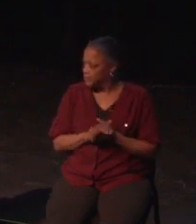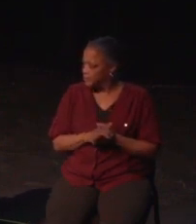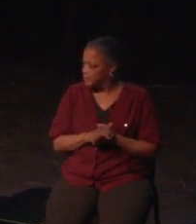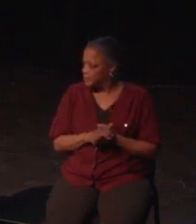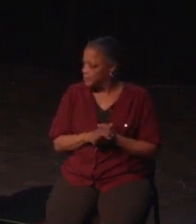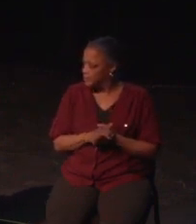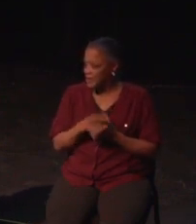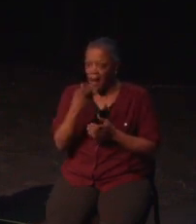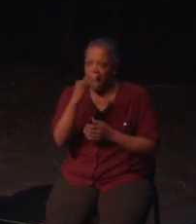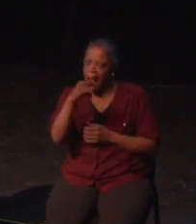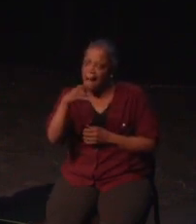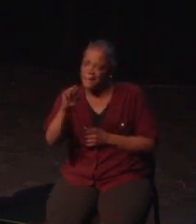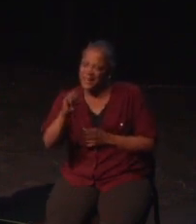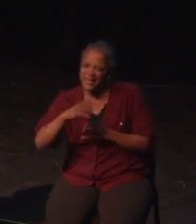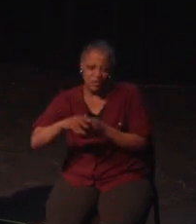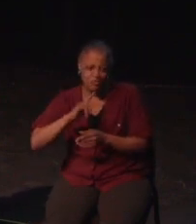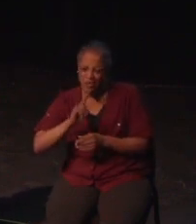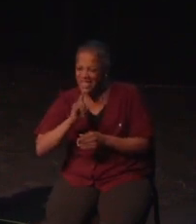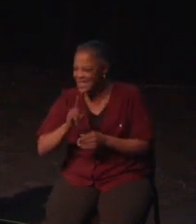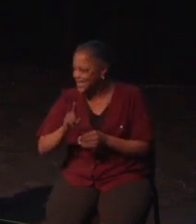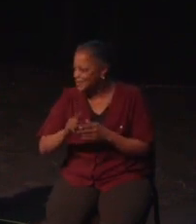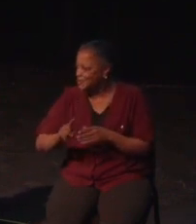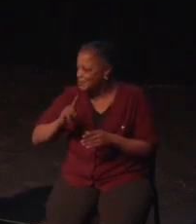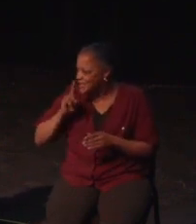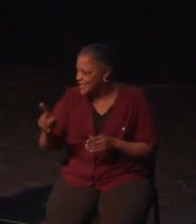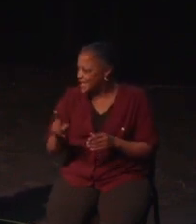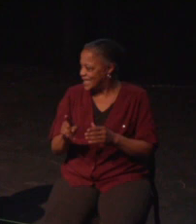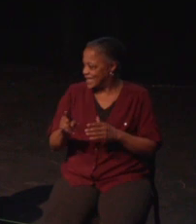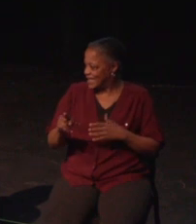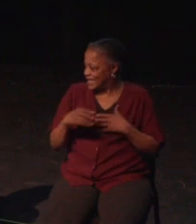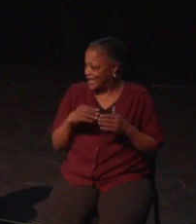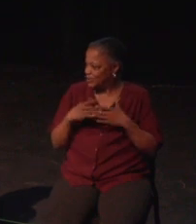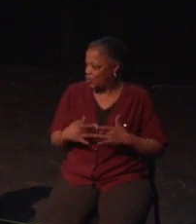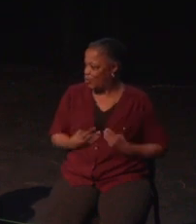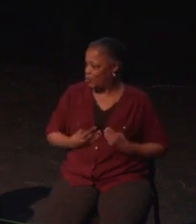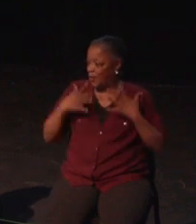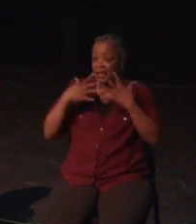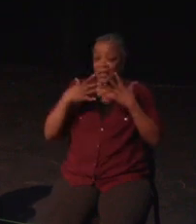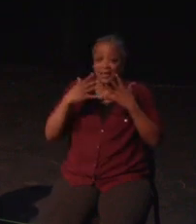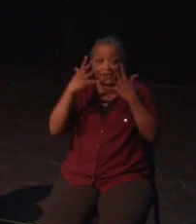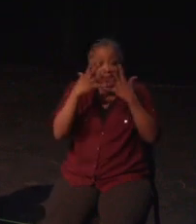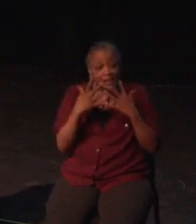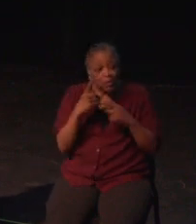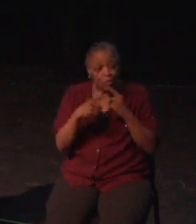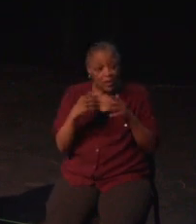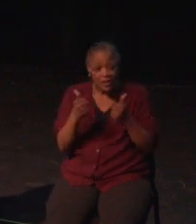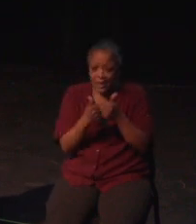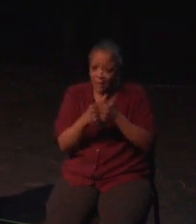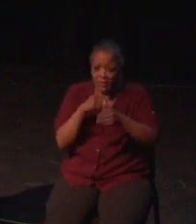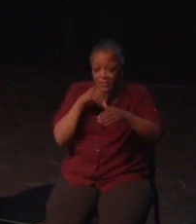a very very long time and it's meant I could play better and longer.